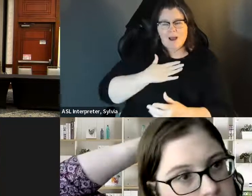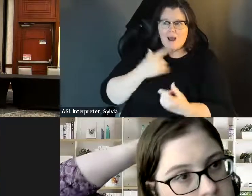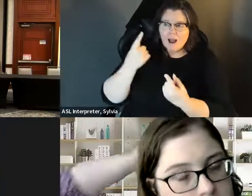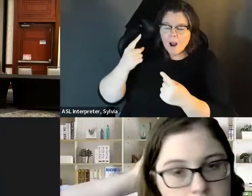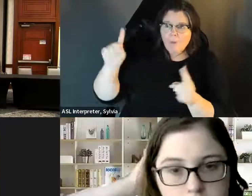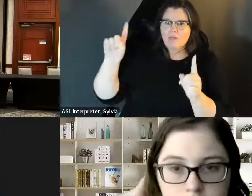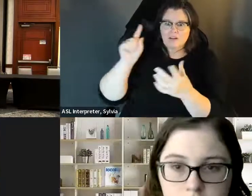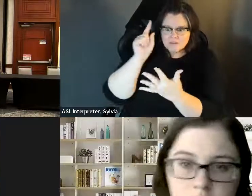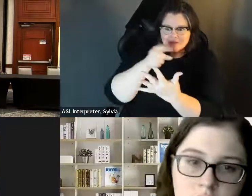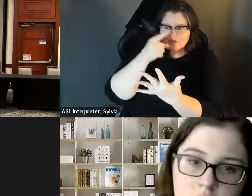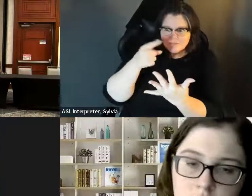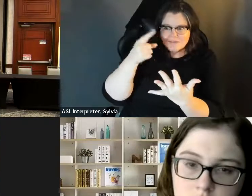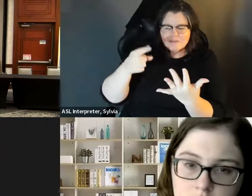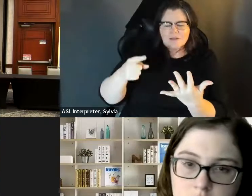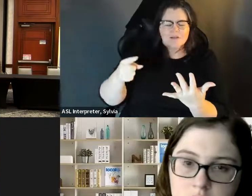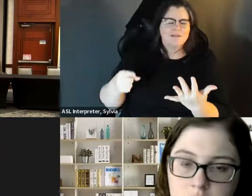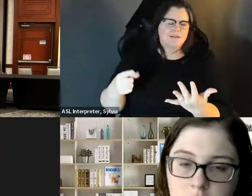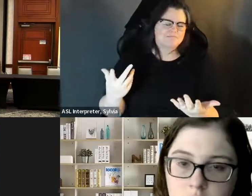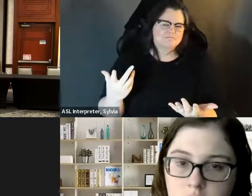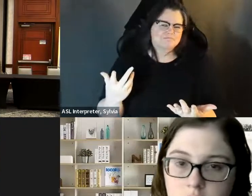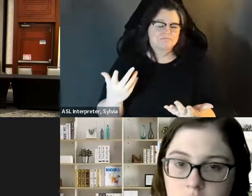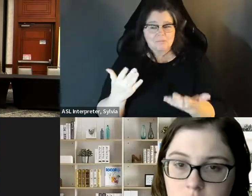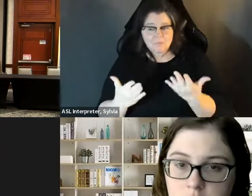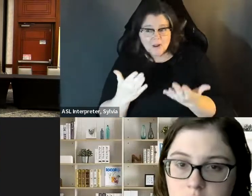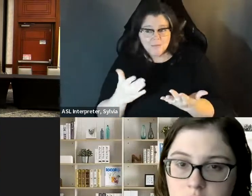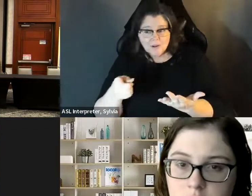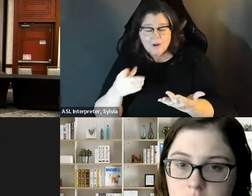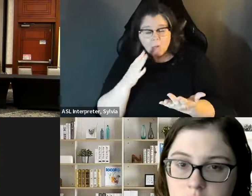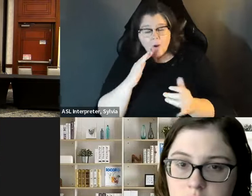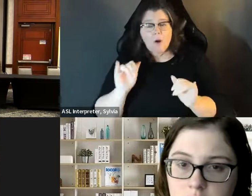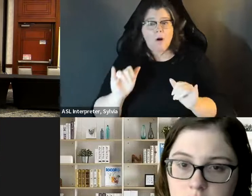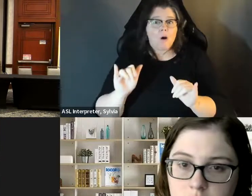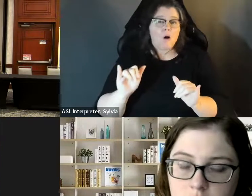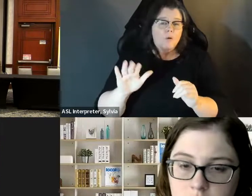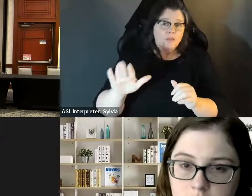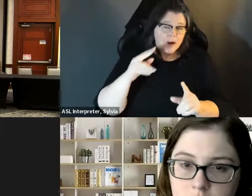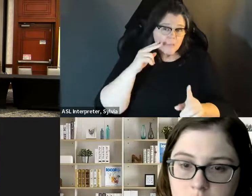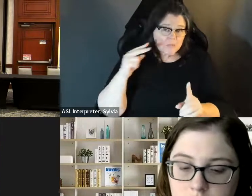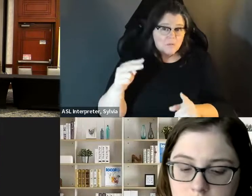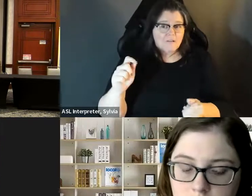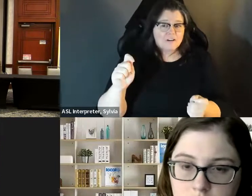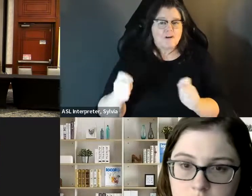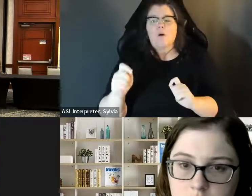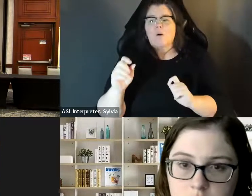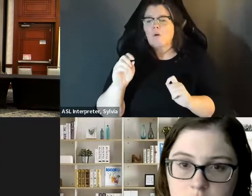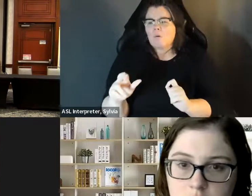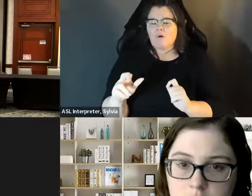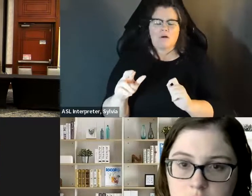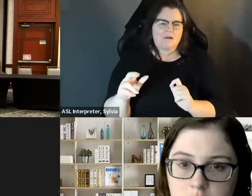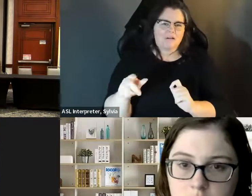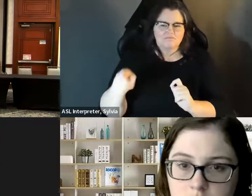And so I think a lot of it is sometimes dispelling those myths with what you've actually done, what you've actually to show them what you've accomplished obviously people are Still, going to do what they think they're going. actually accomplished to show them what you've accomplished. Obviously people are still going to do what they think